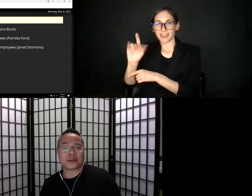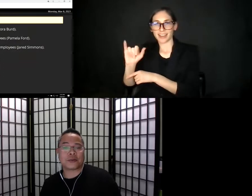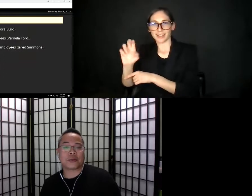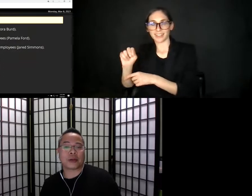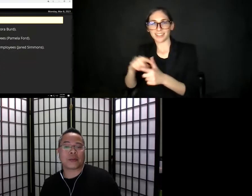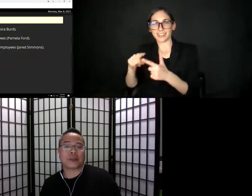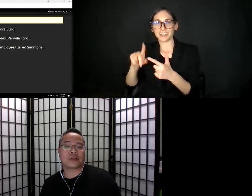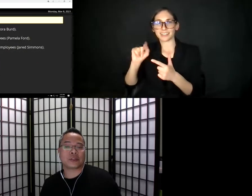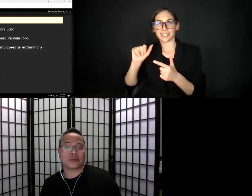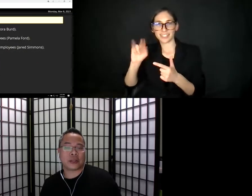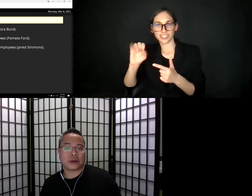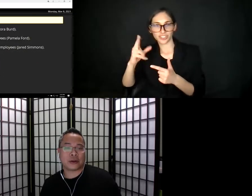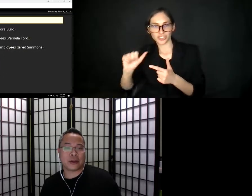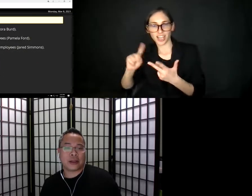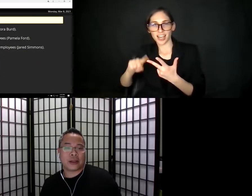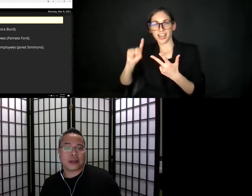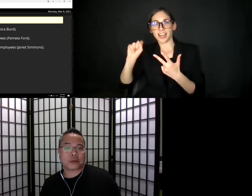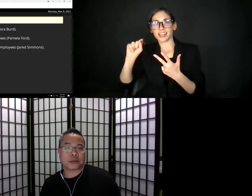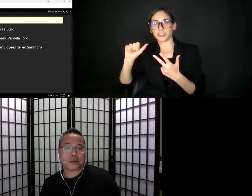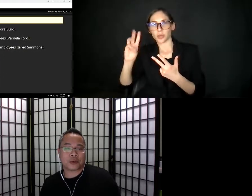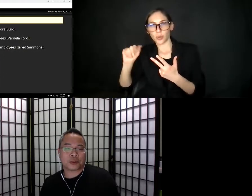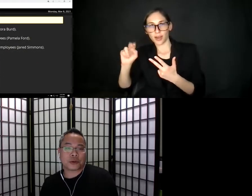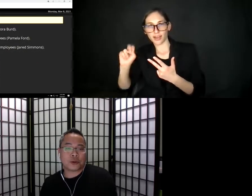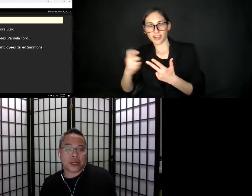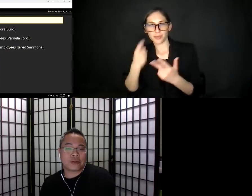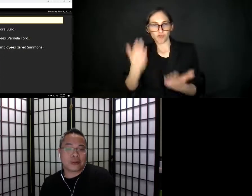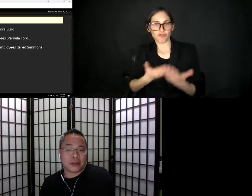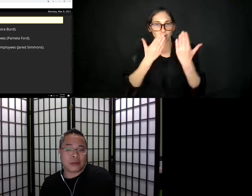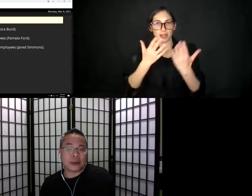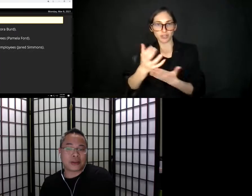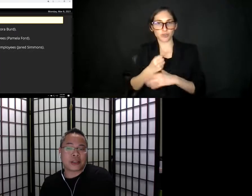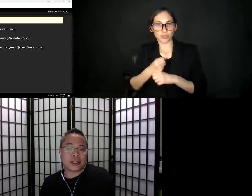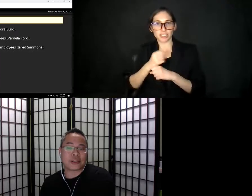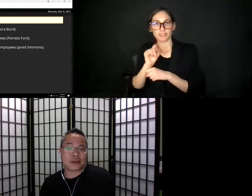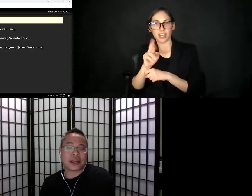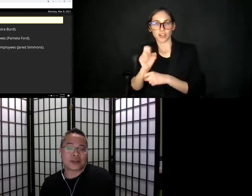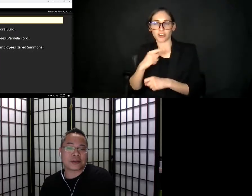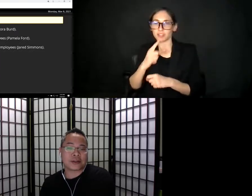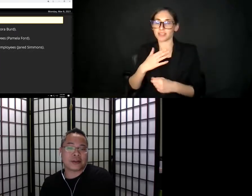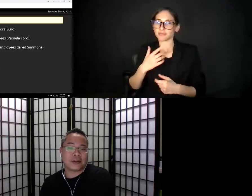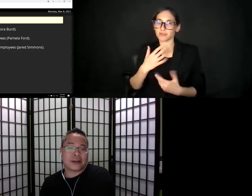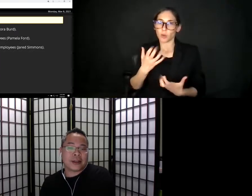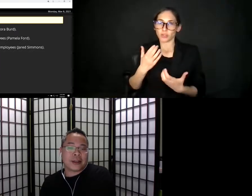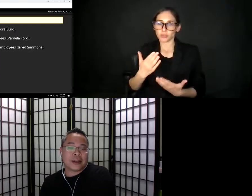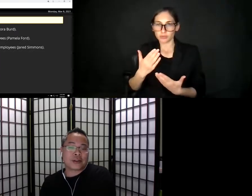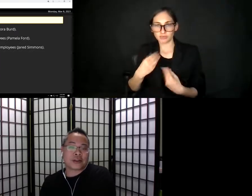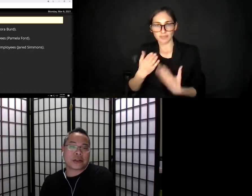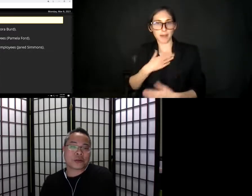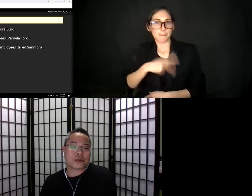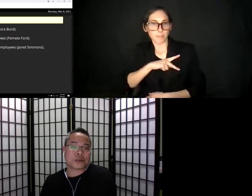who have been recommended to receive tenure. I express my personal gratitude to them and their dedication with counseling. Additionally, I express the appreciation